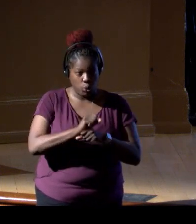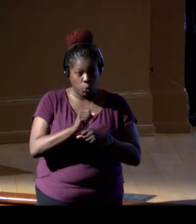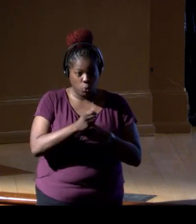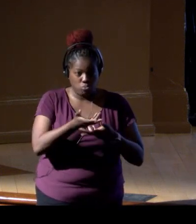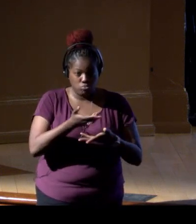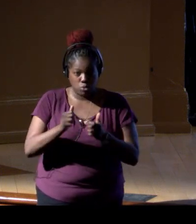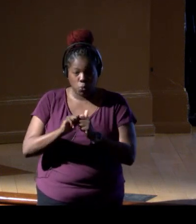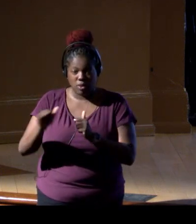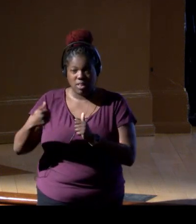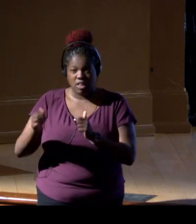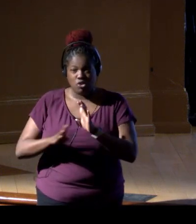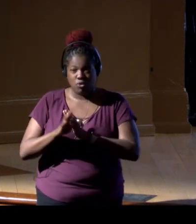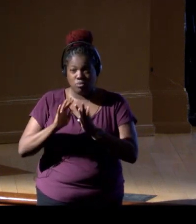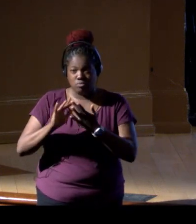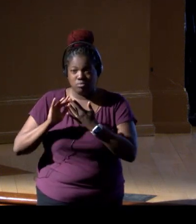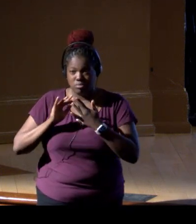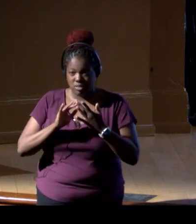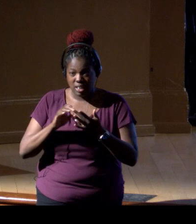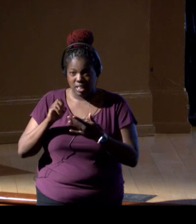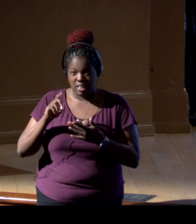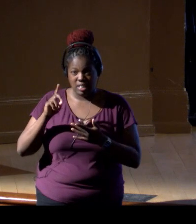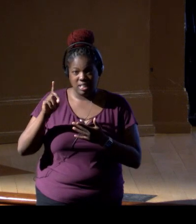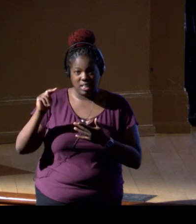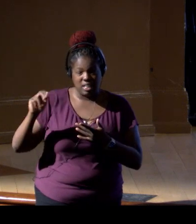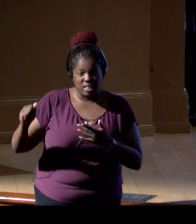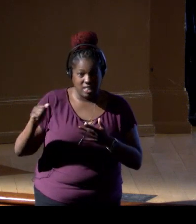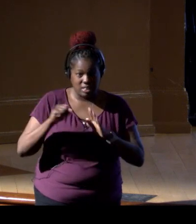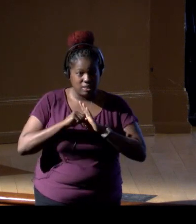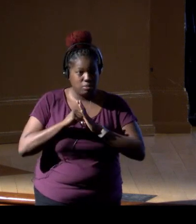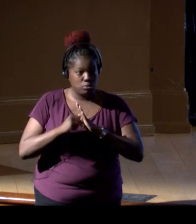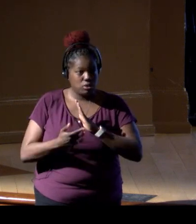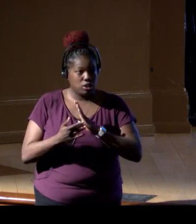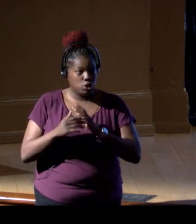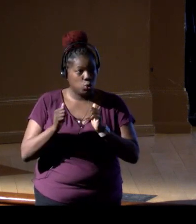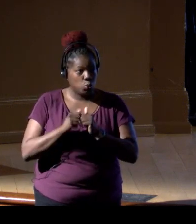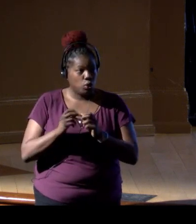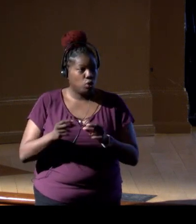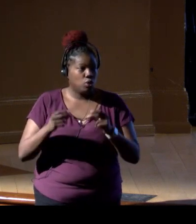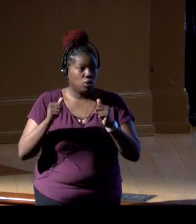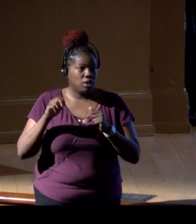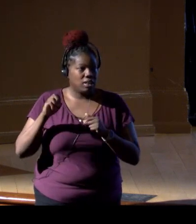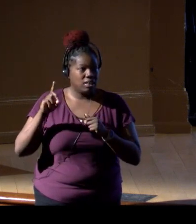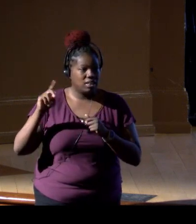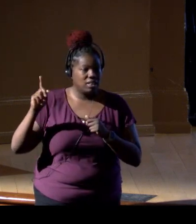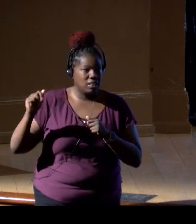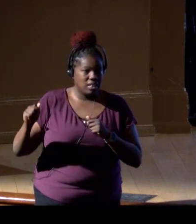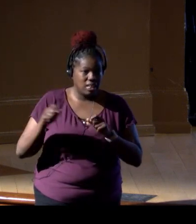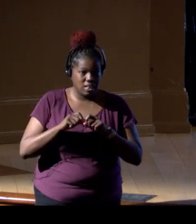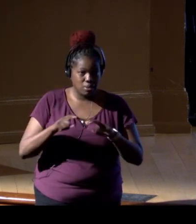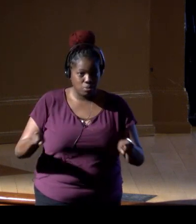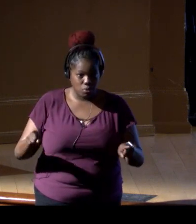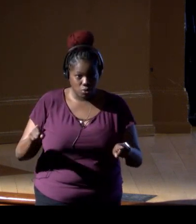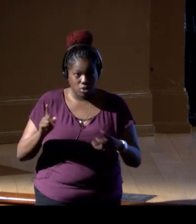networked autonomous eDNA sampling technology with our Rapid eDNA Assessment and Deployment Initiative and Network.